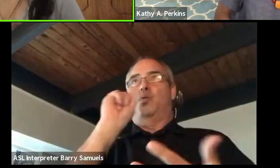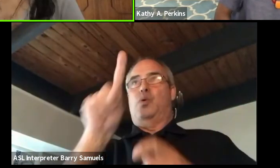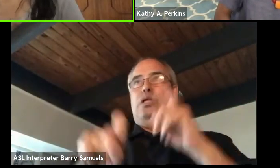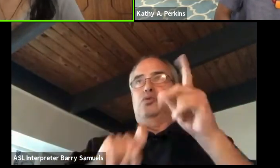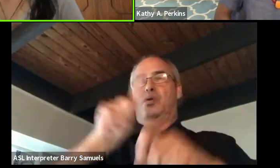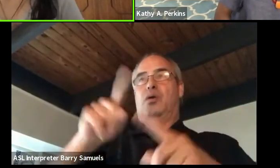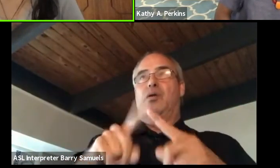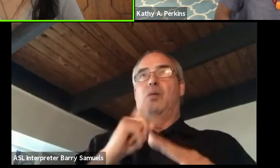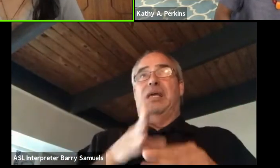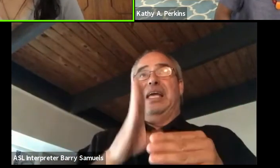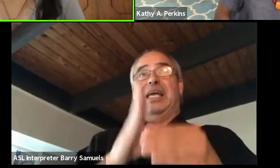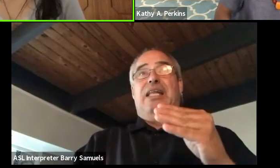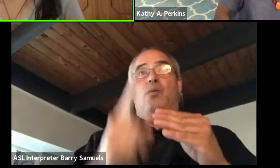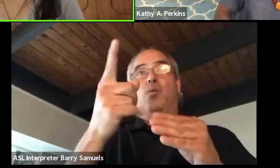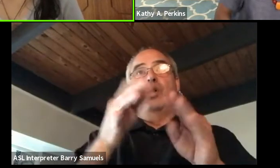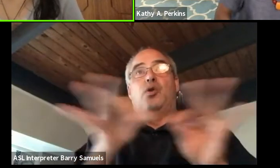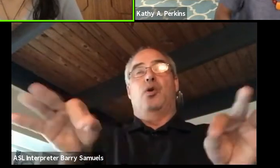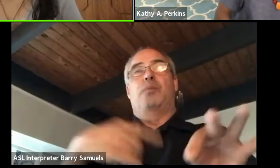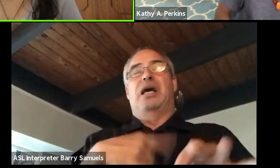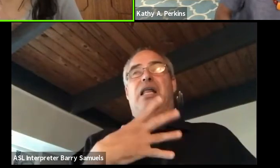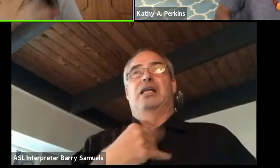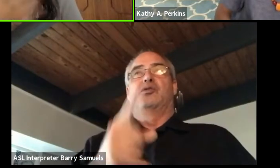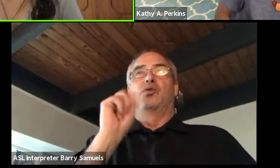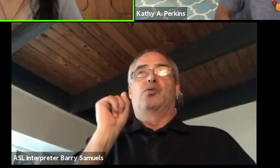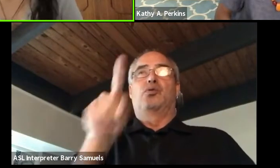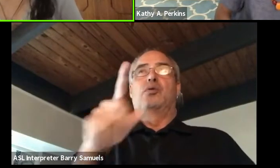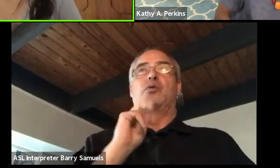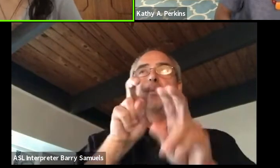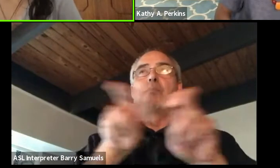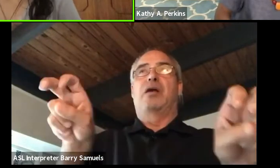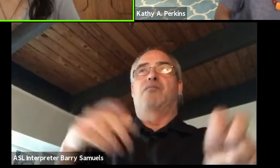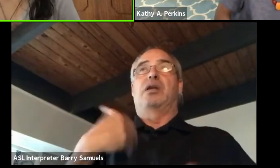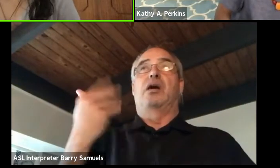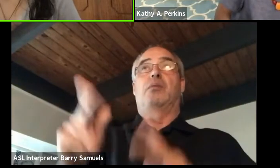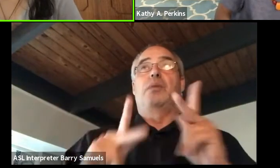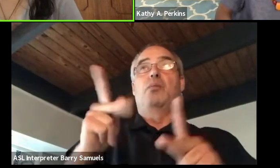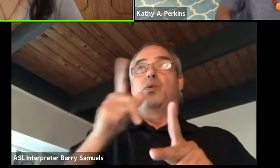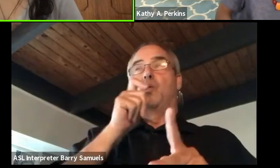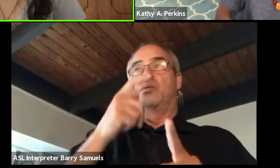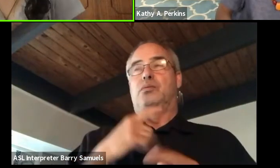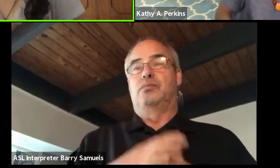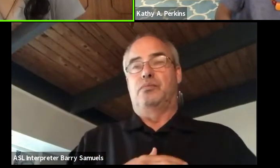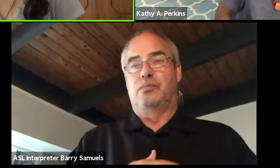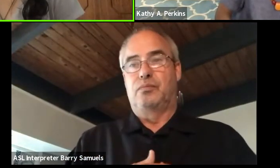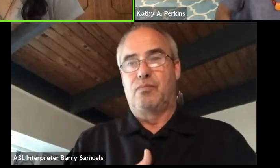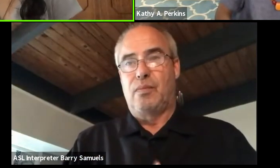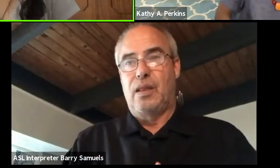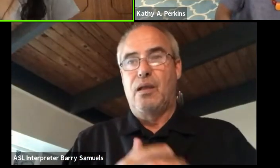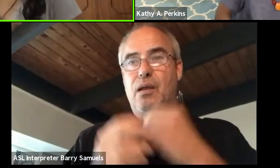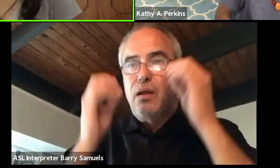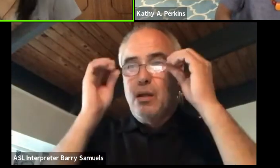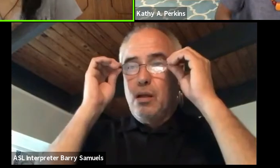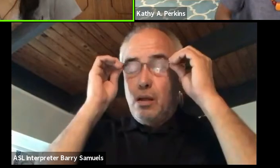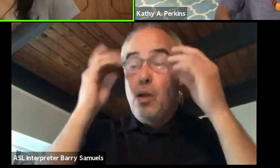And I like to ask this question of our panelists, just for our young people that may be tuned in, what's the one piece of advice